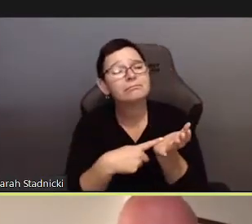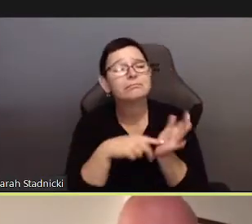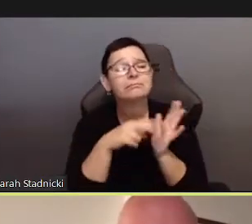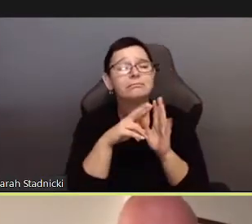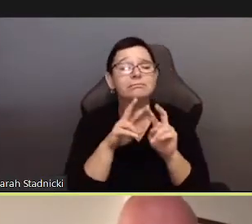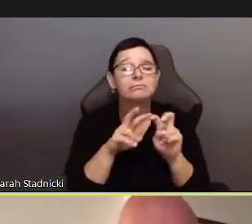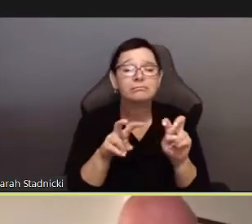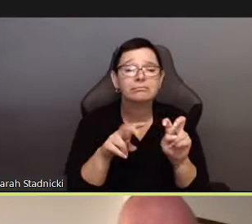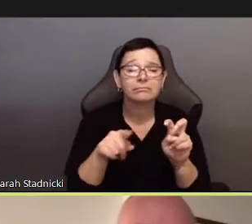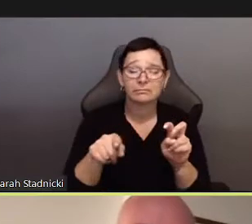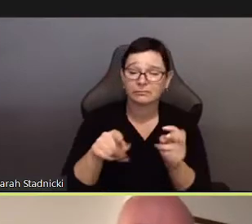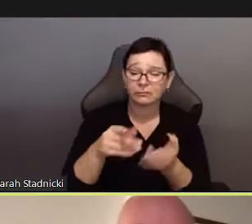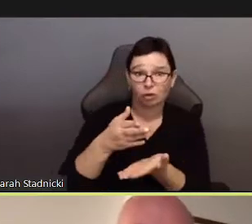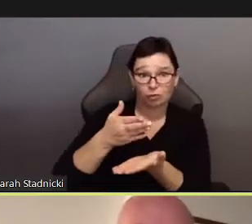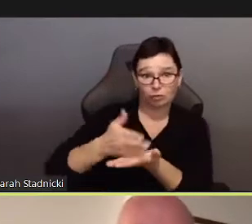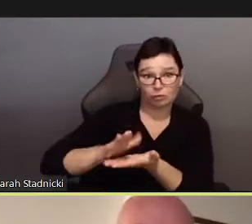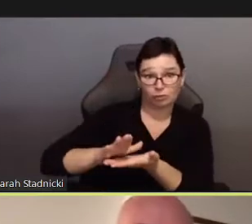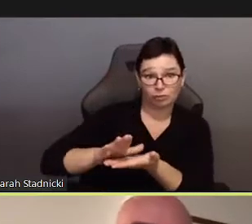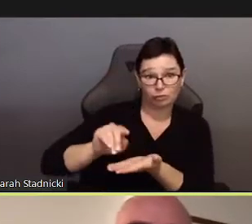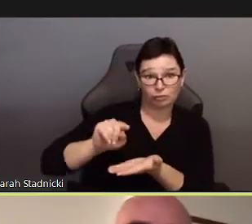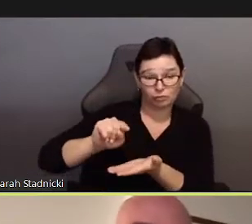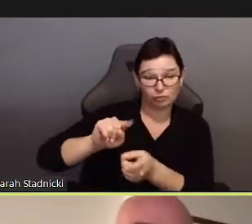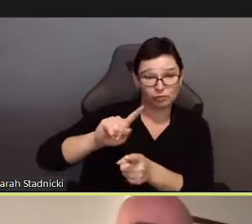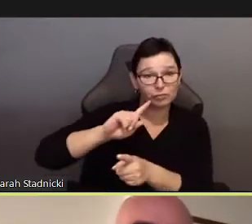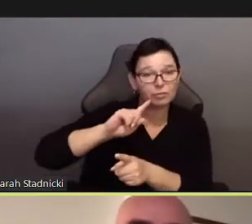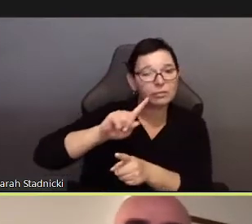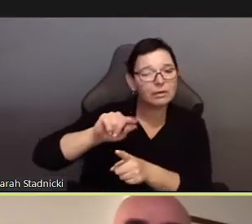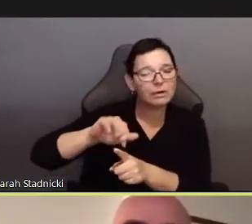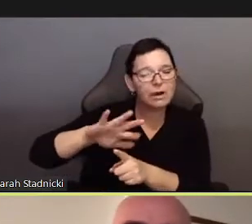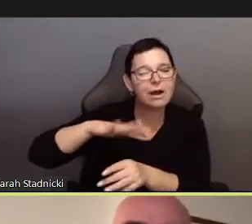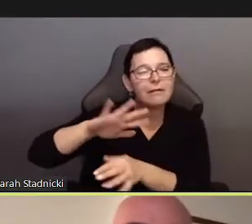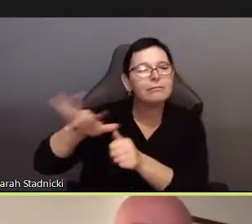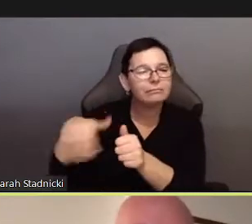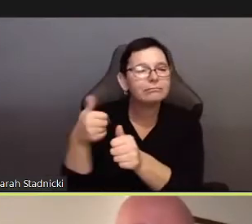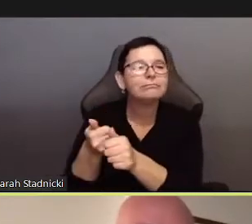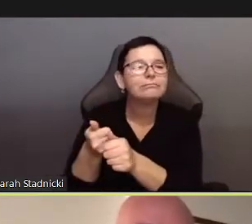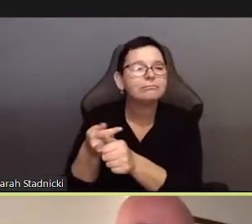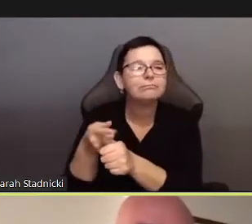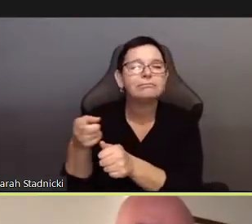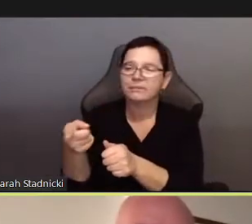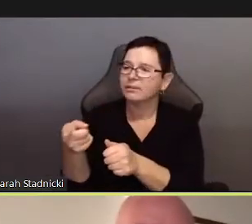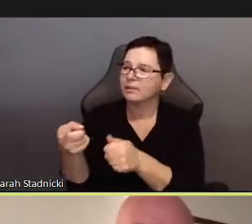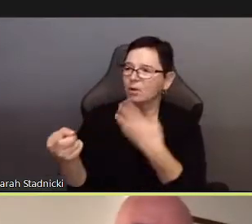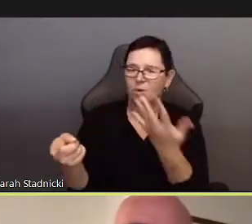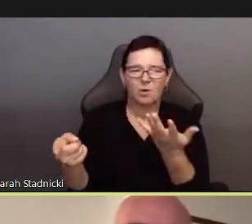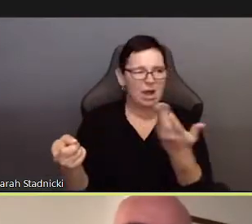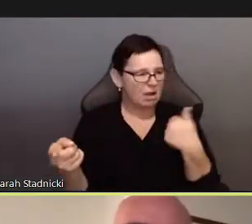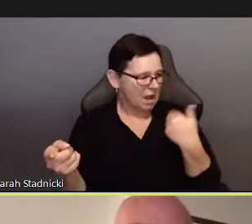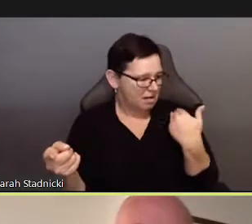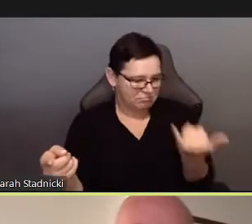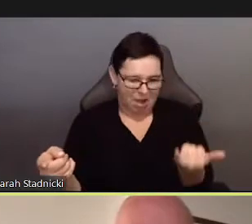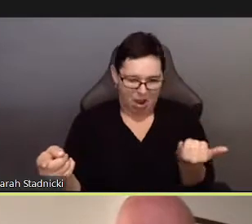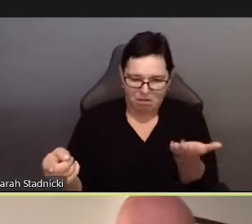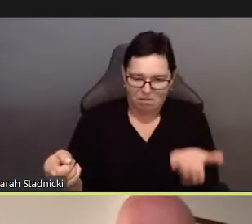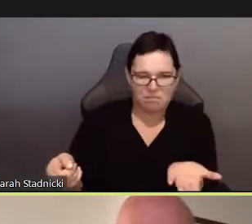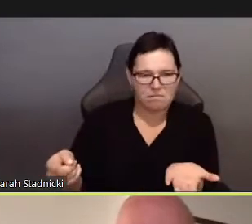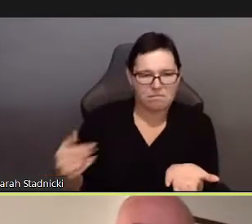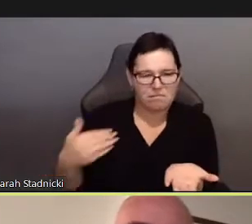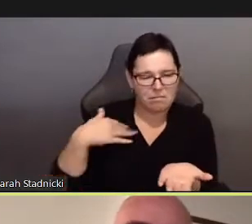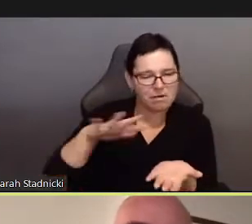titled “I’m being left out."